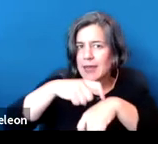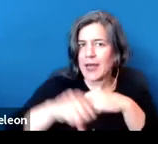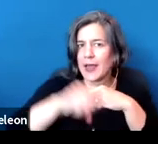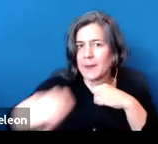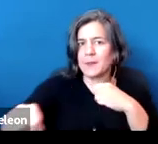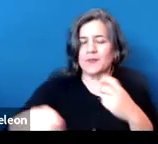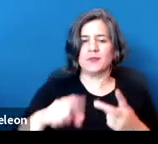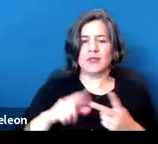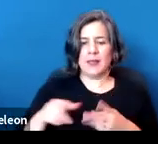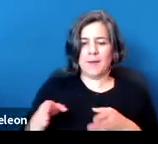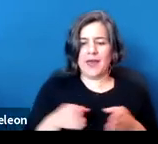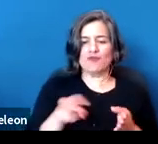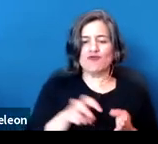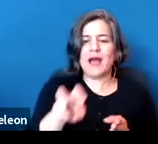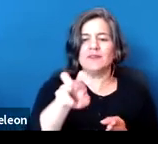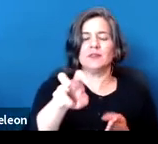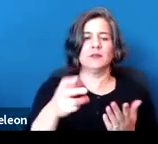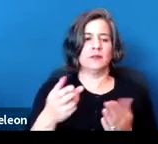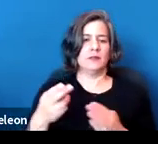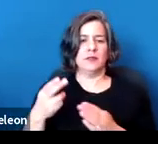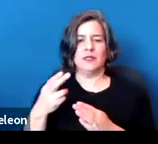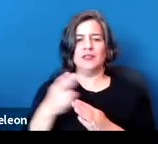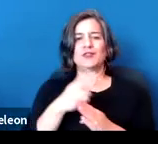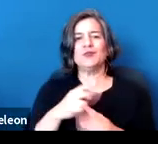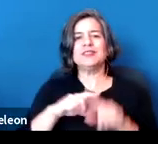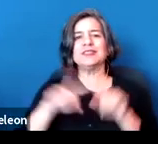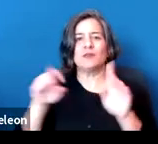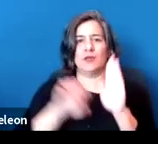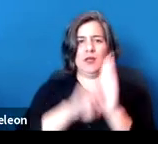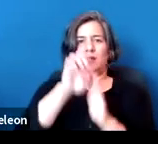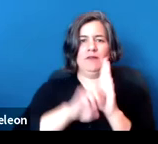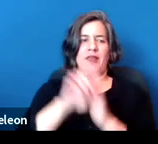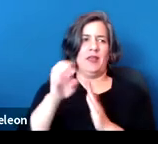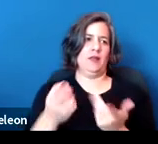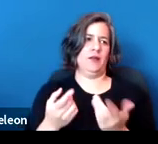and travel, letting someone use a freight elevator or letting someone do a video showing, et cetera.